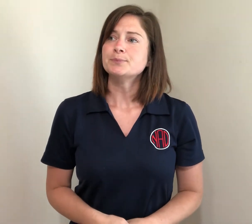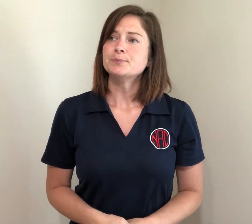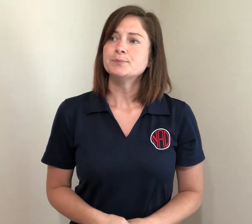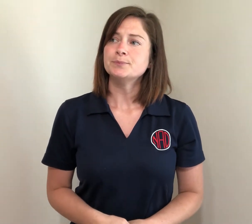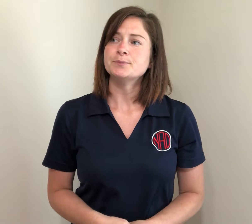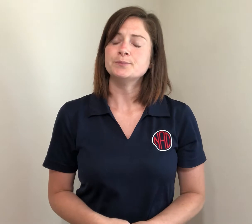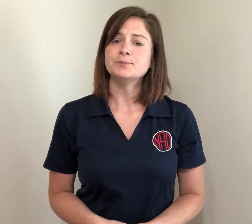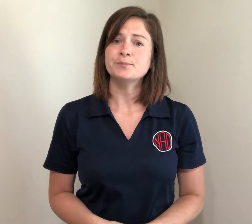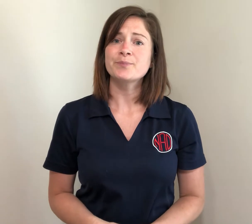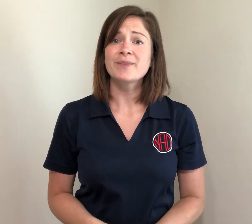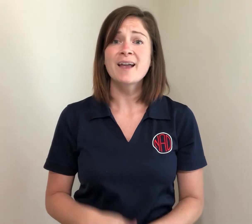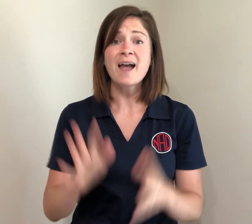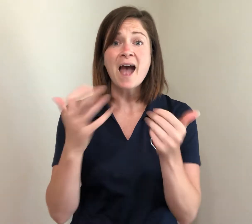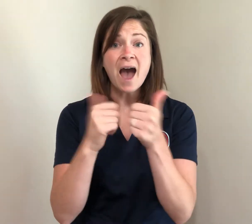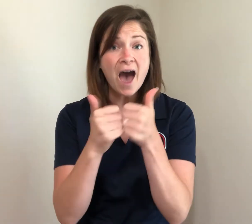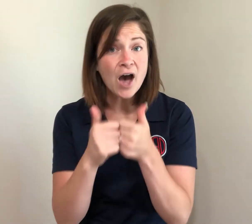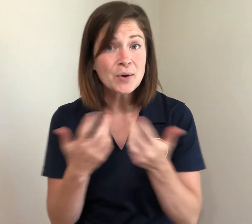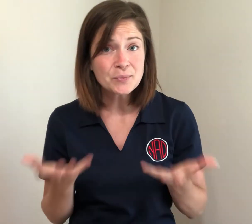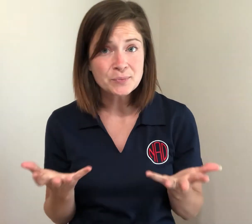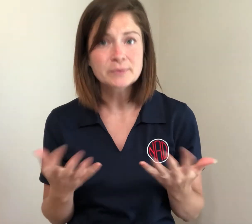That includes: